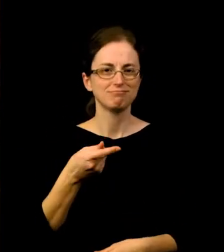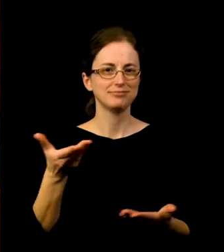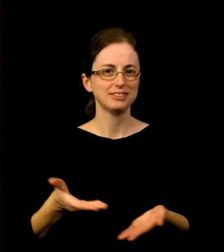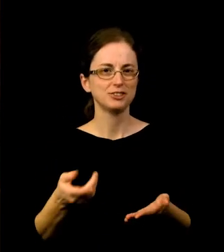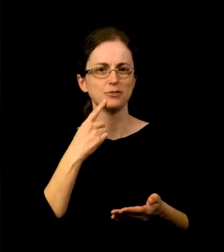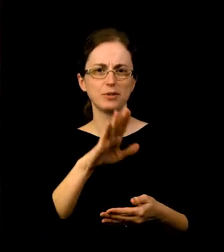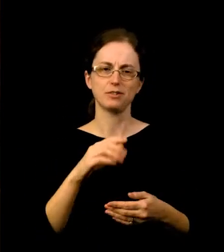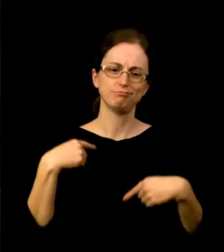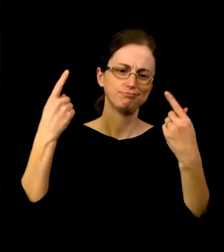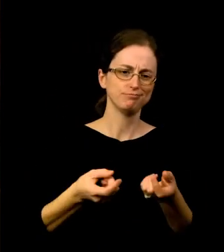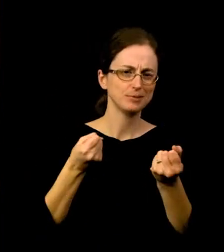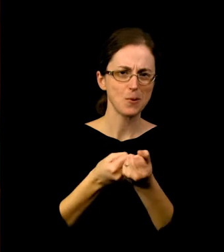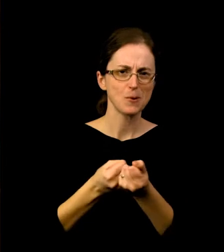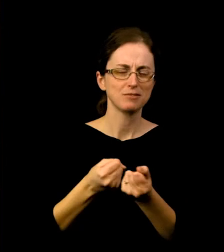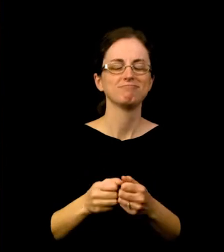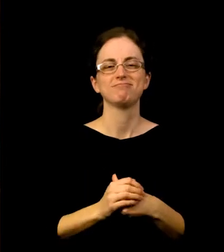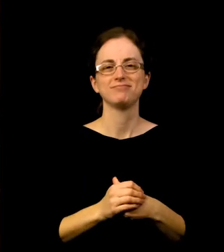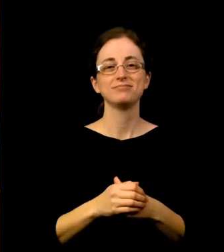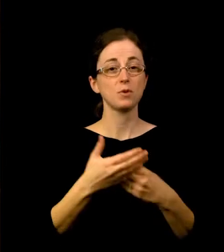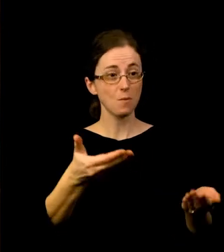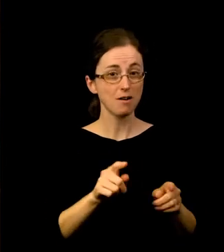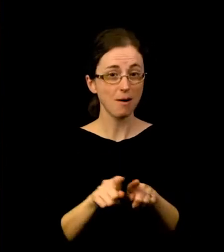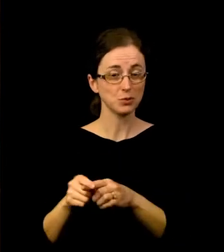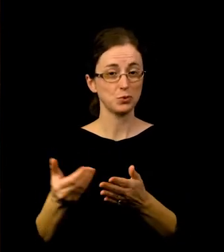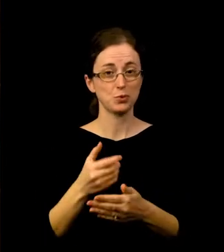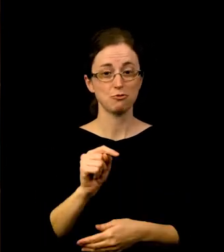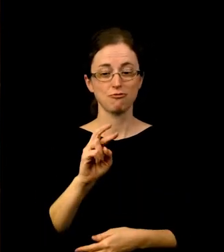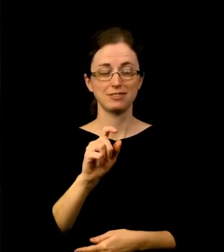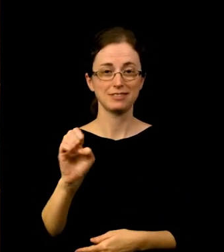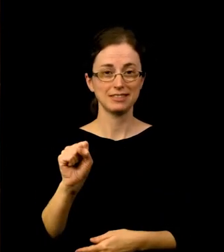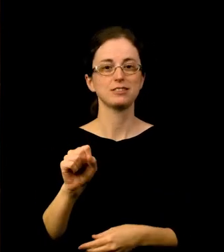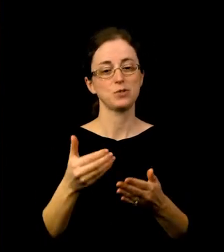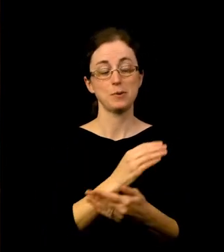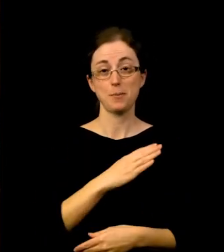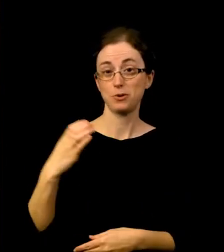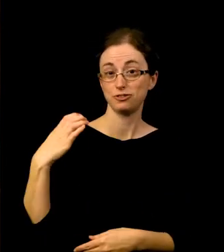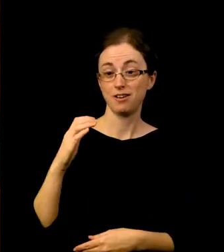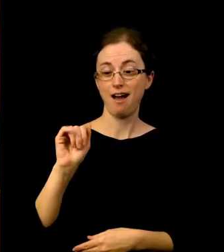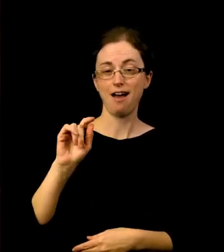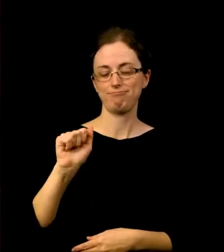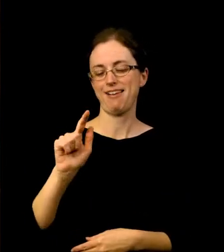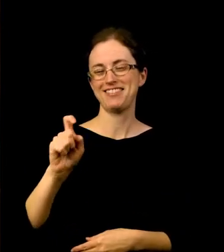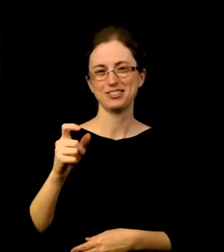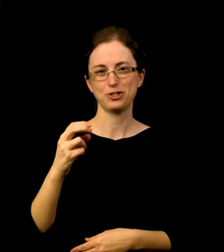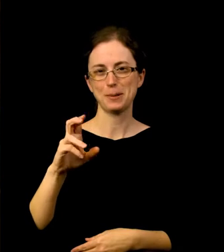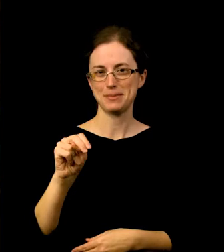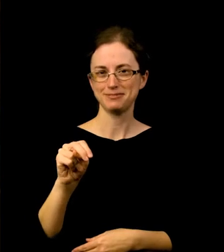Welcome also to our new trustees and new board chair Alix Goodman. Before I say a few words about Alix, I would like to express my gratitude